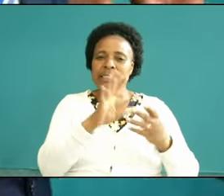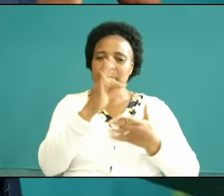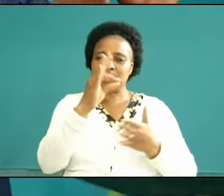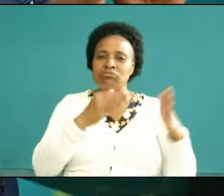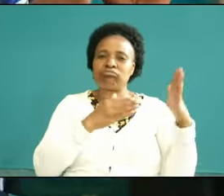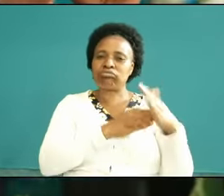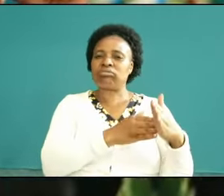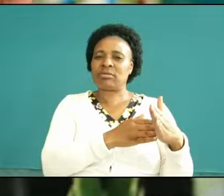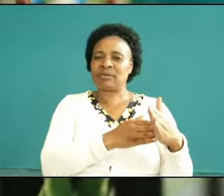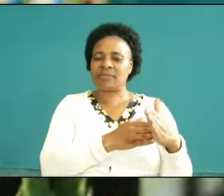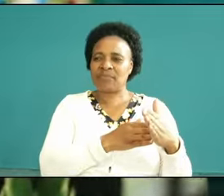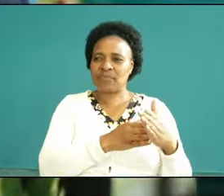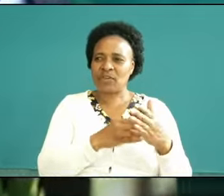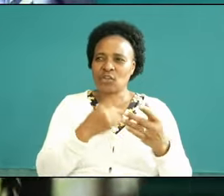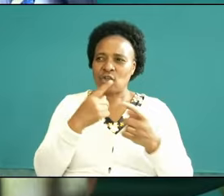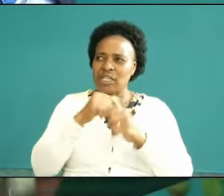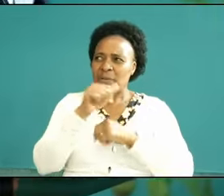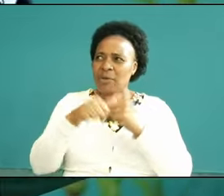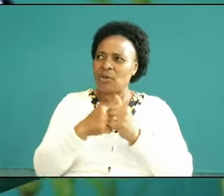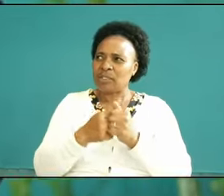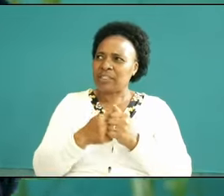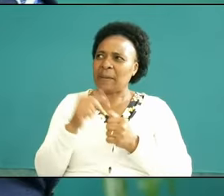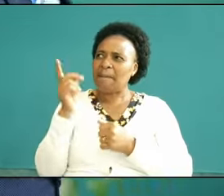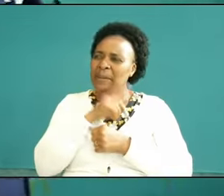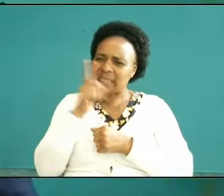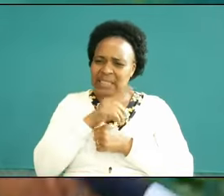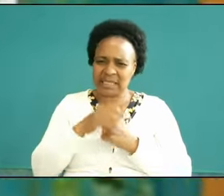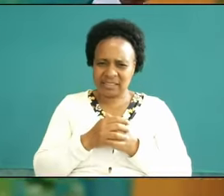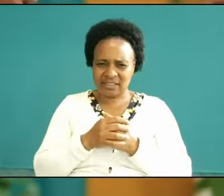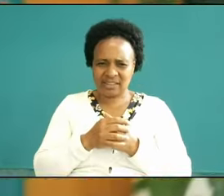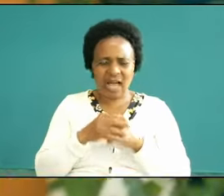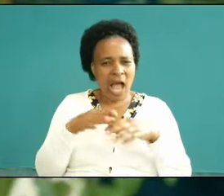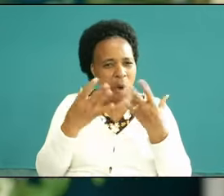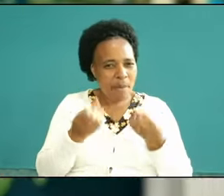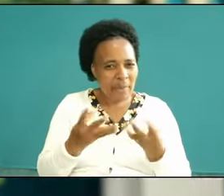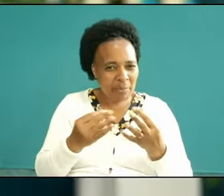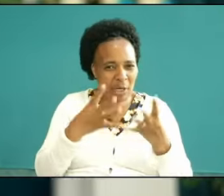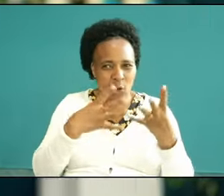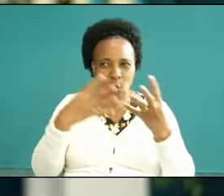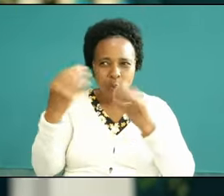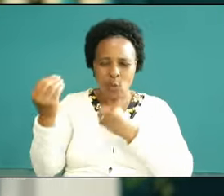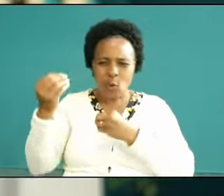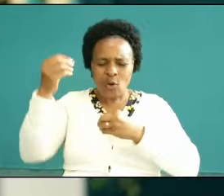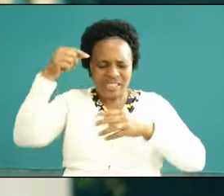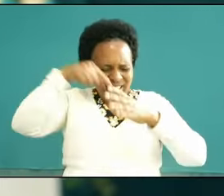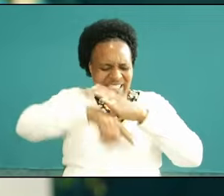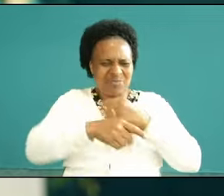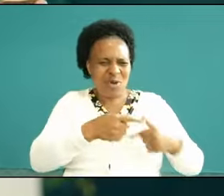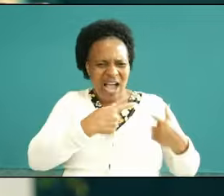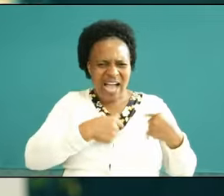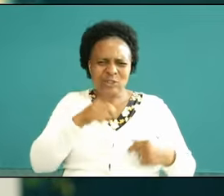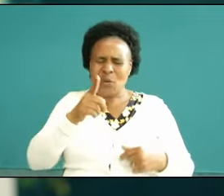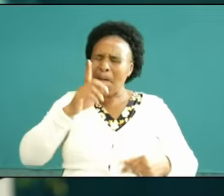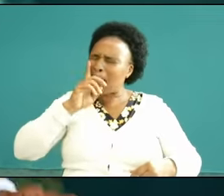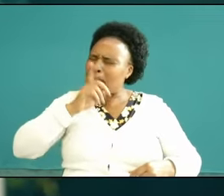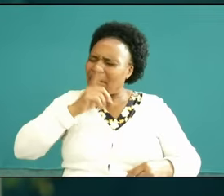about bitterness how many of us go to pray and deep in your heart you so bitter of some